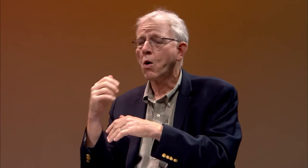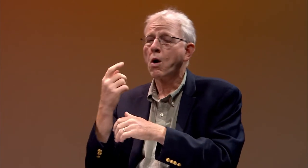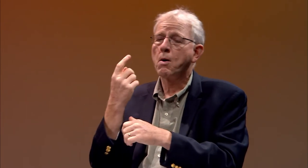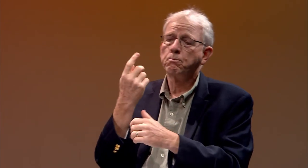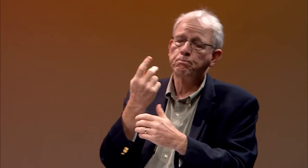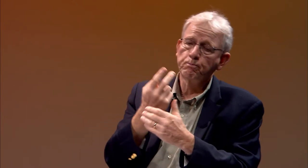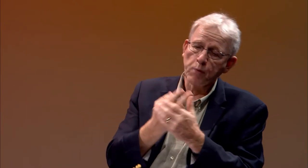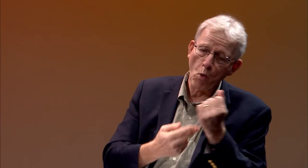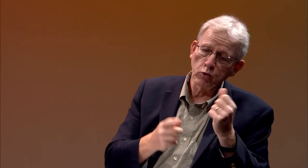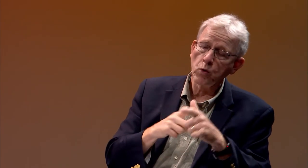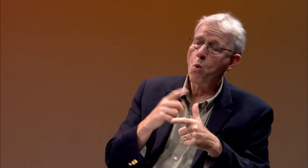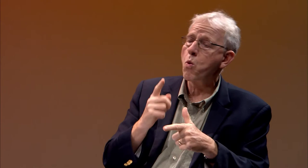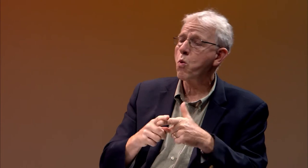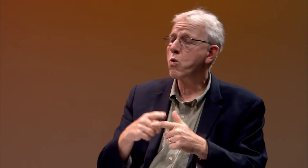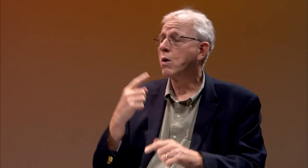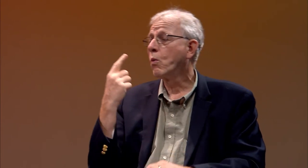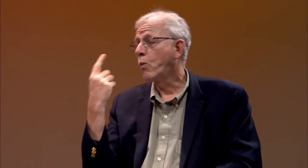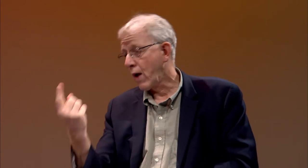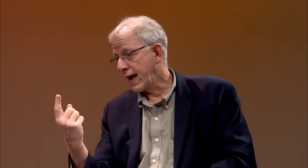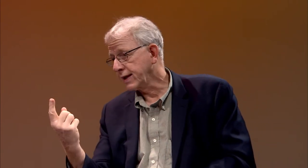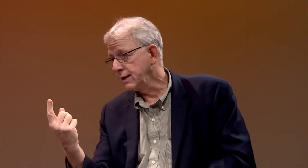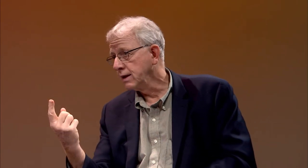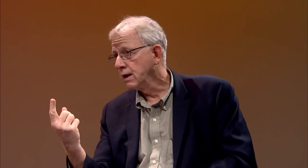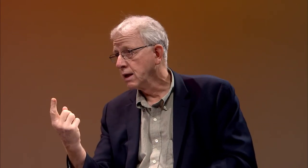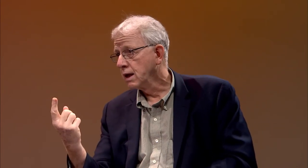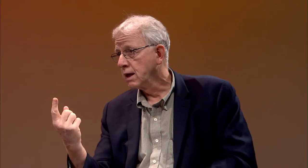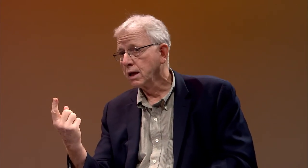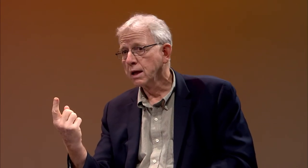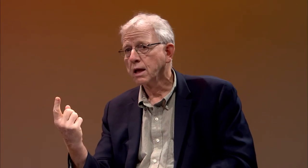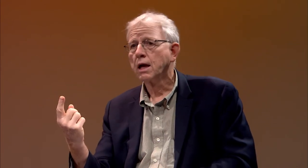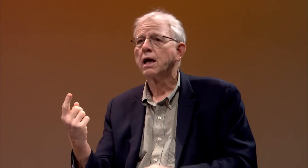within sign language or English literacy, or both.